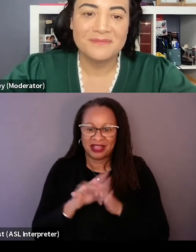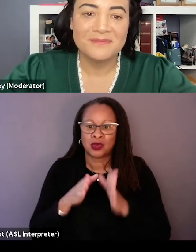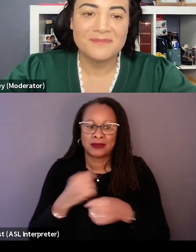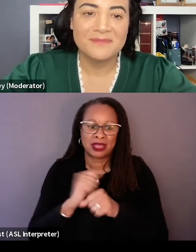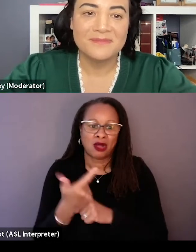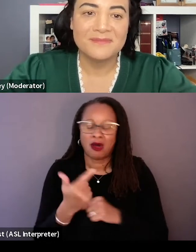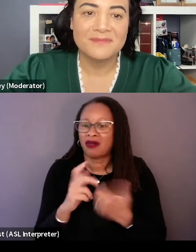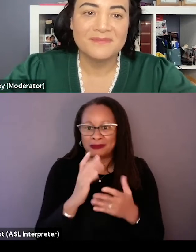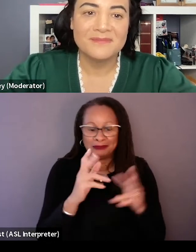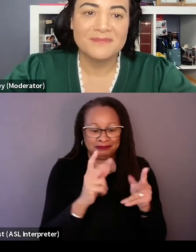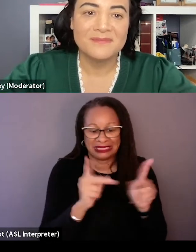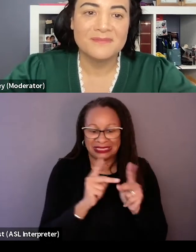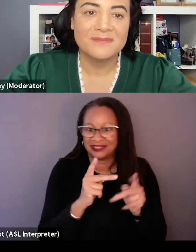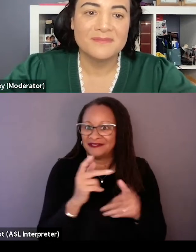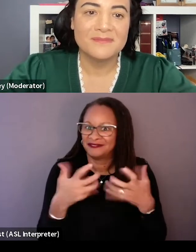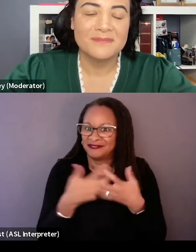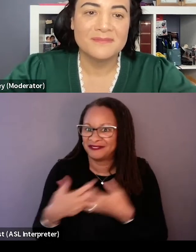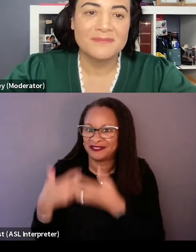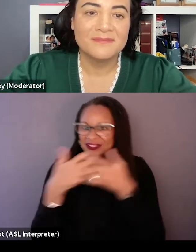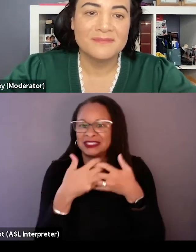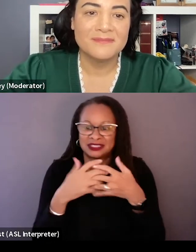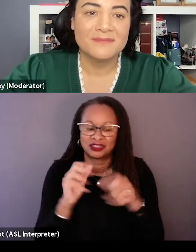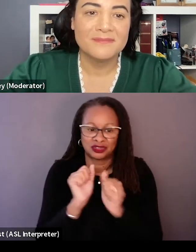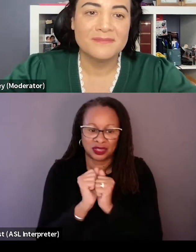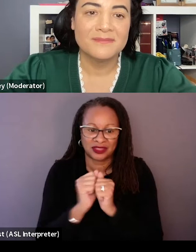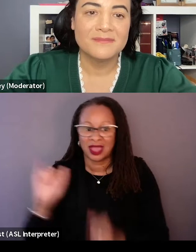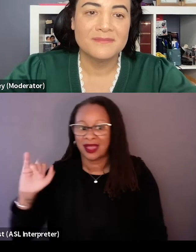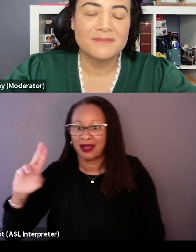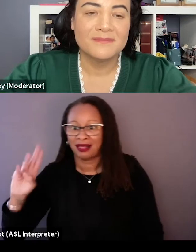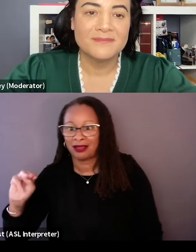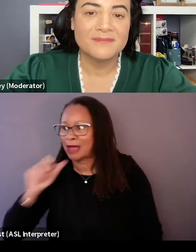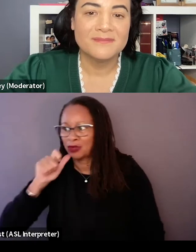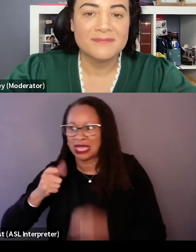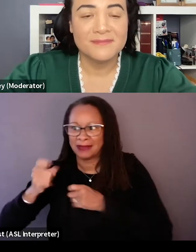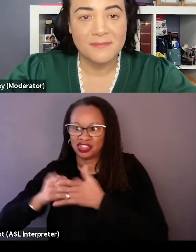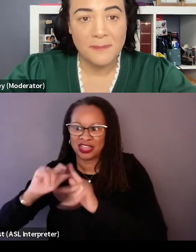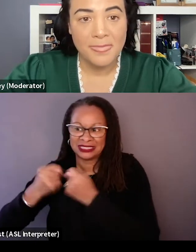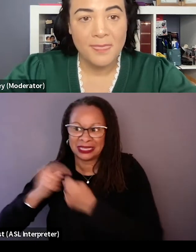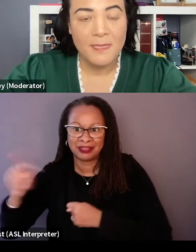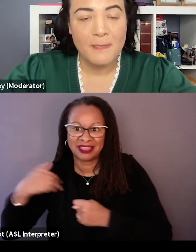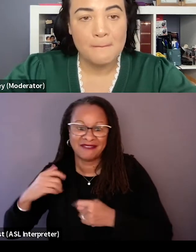And again, with people remotely and everywhere, like ILM, I mean I certainly wasn't managing the whole ILM team, but they had artists